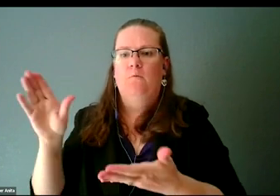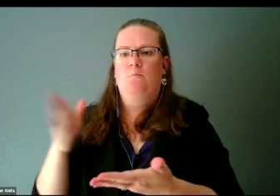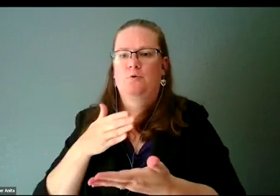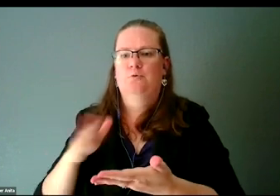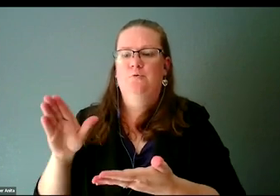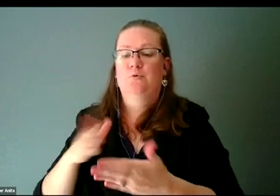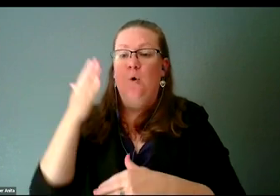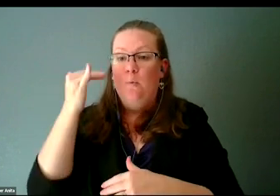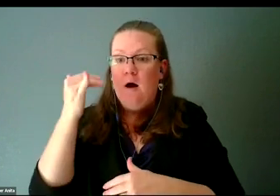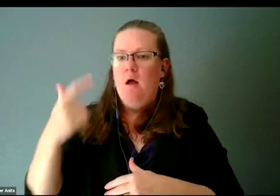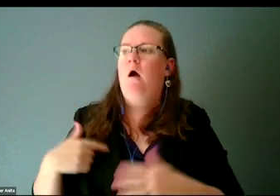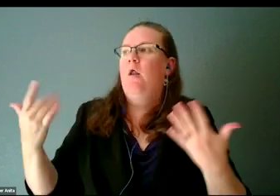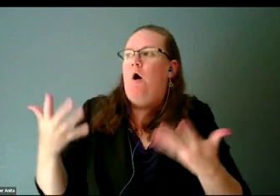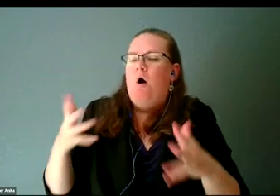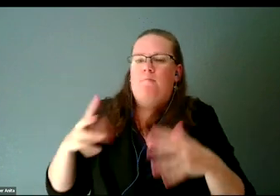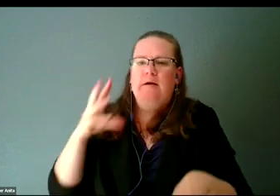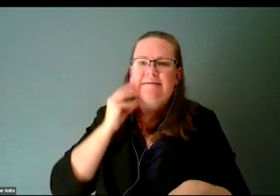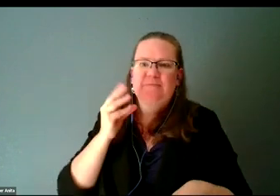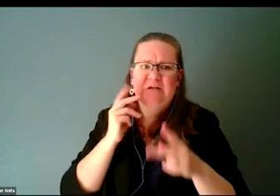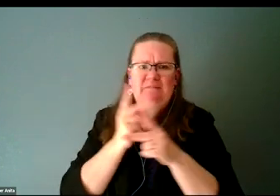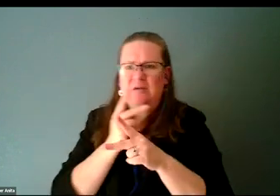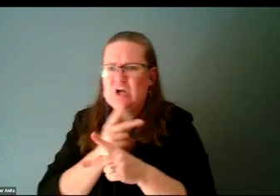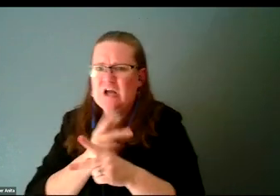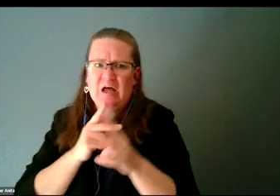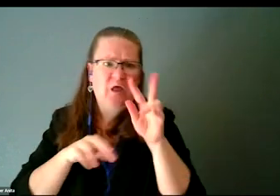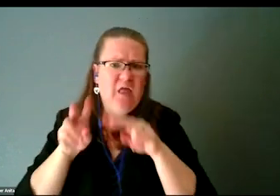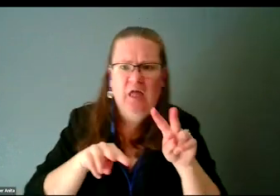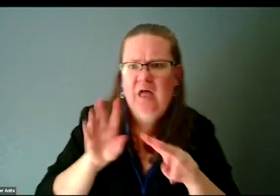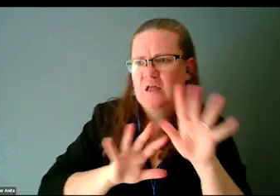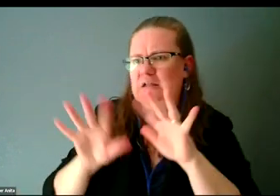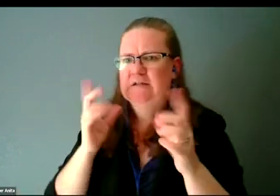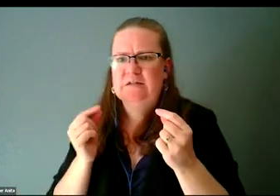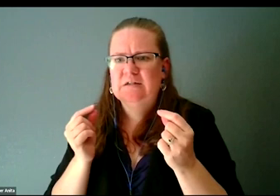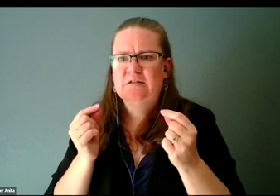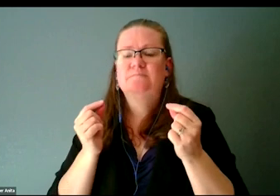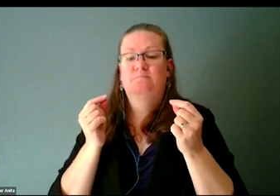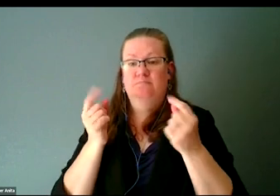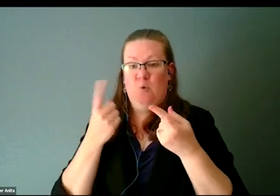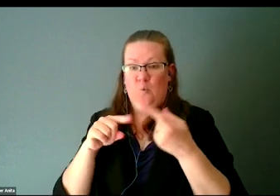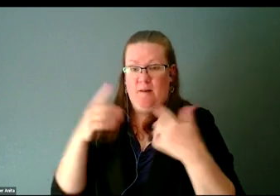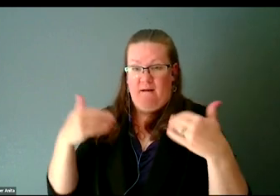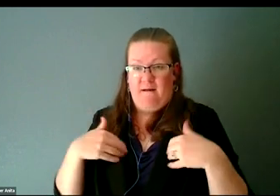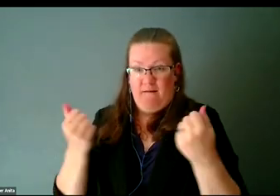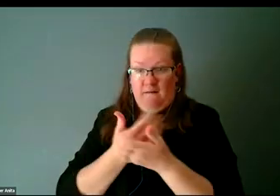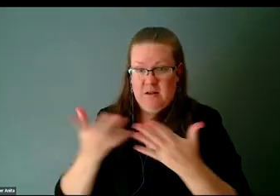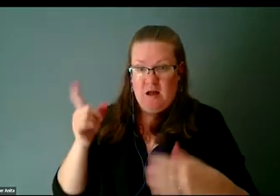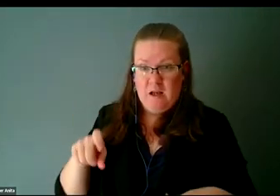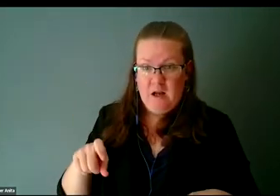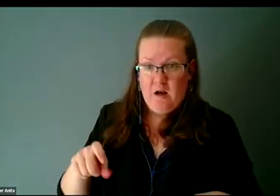to figure shit out and navigate things. When I finally had the things I needed, I was just way ahead.